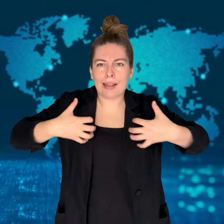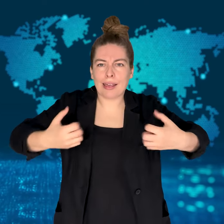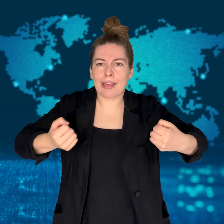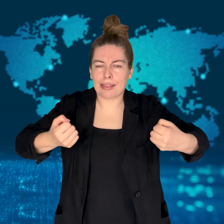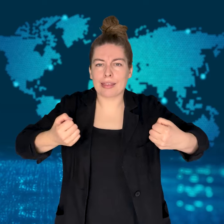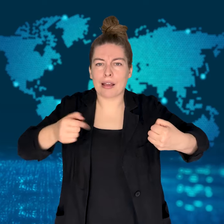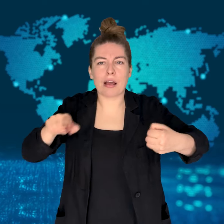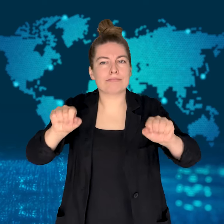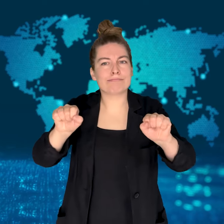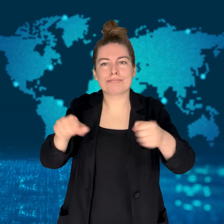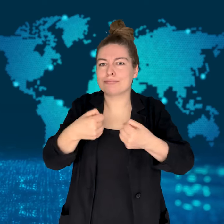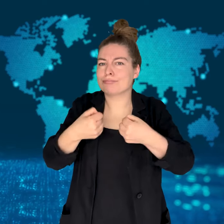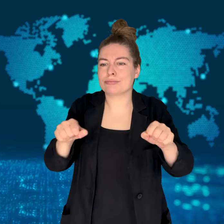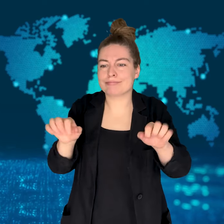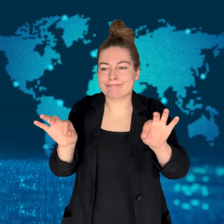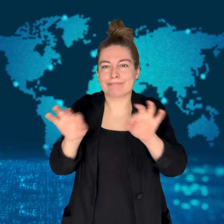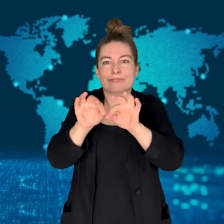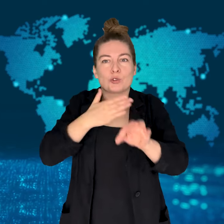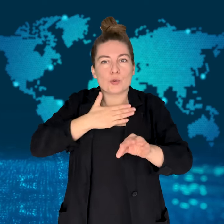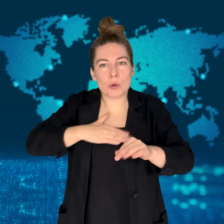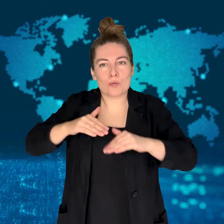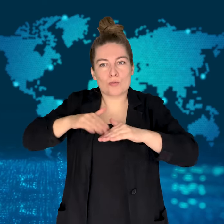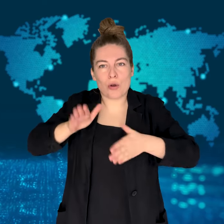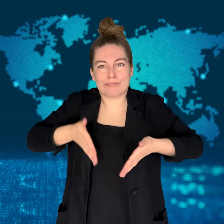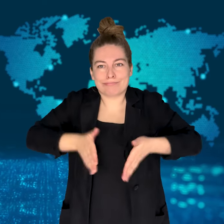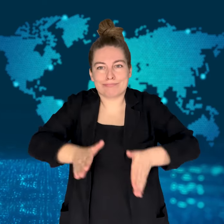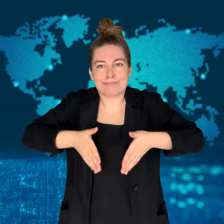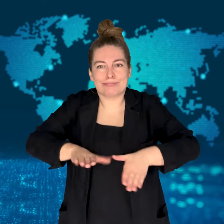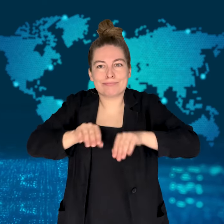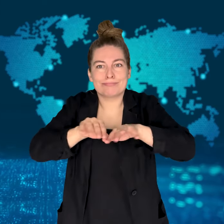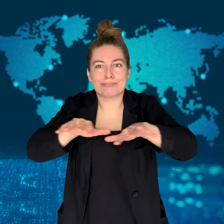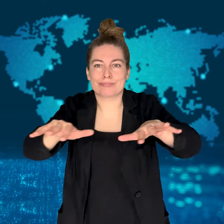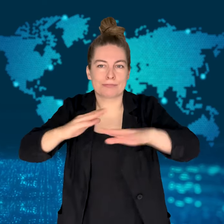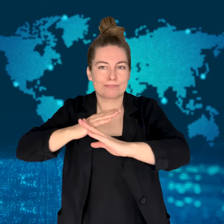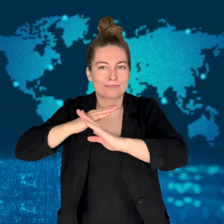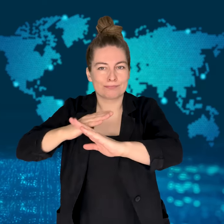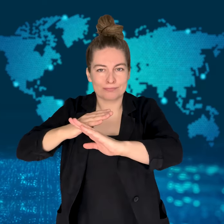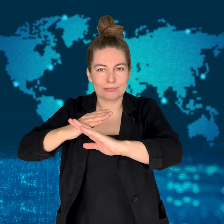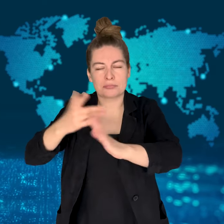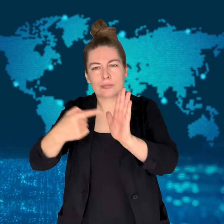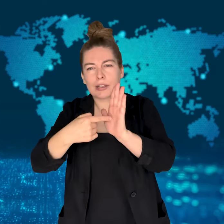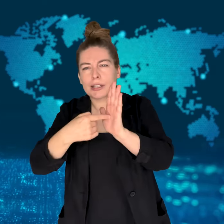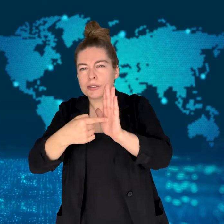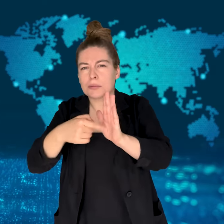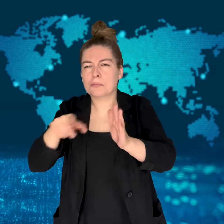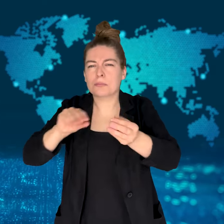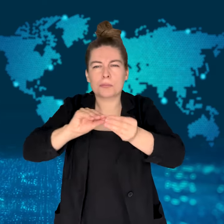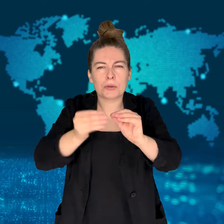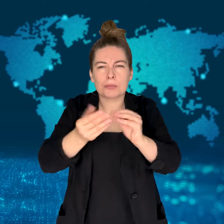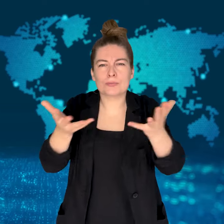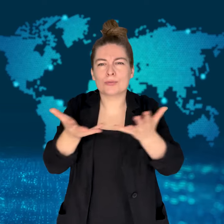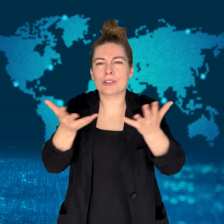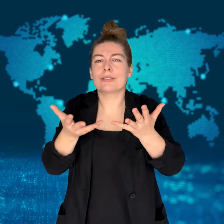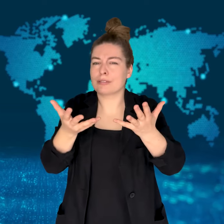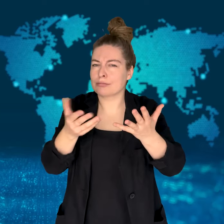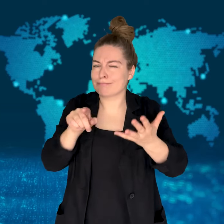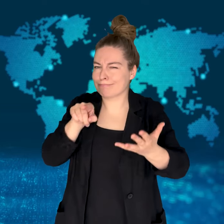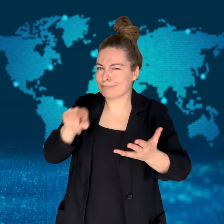tend to have specific problems like the frequent spinal issues that